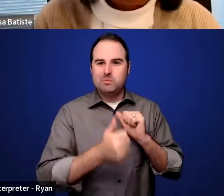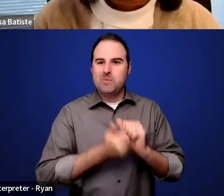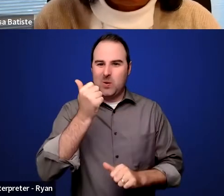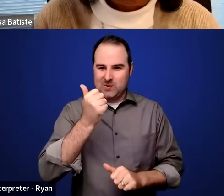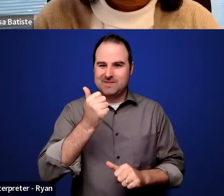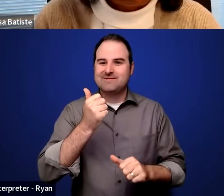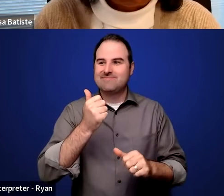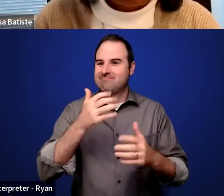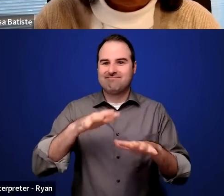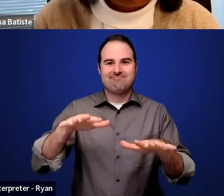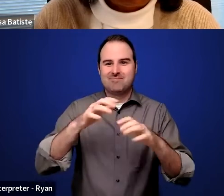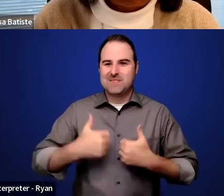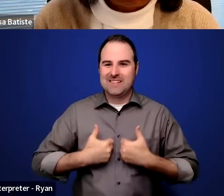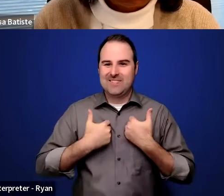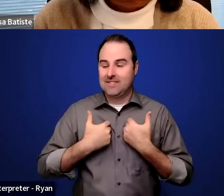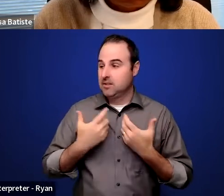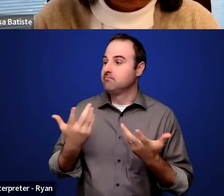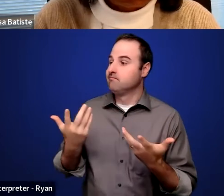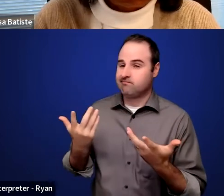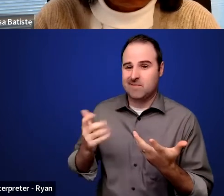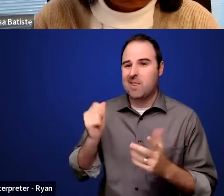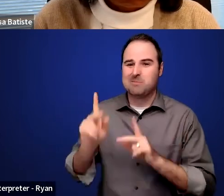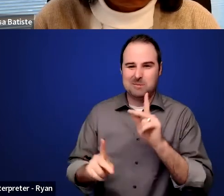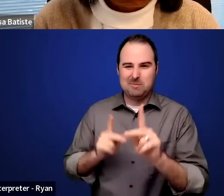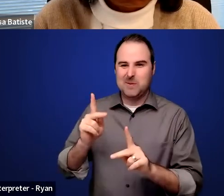I always think about my parents, but you know,